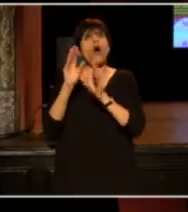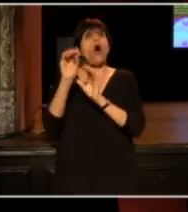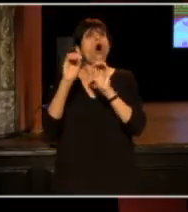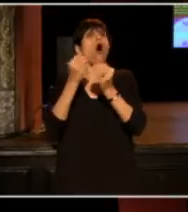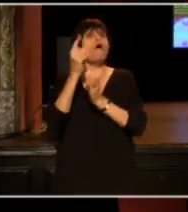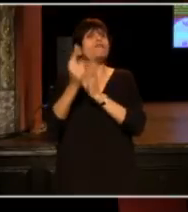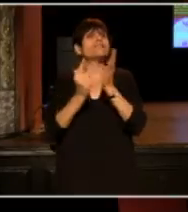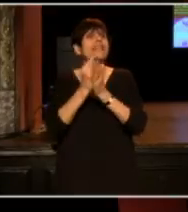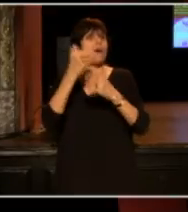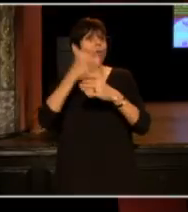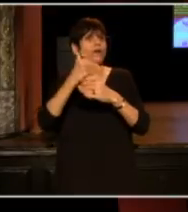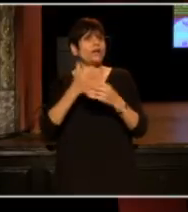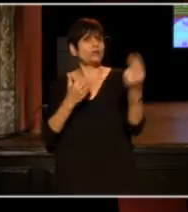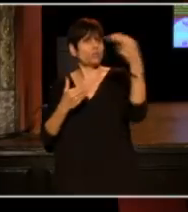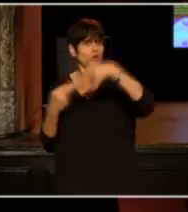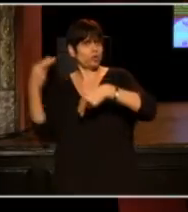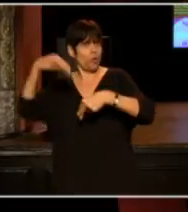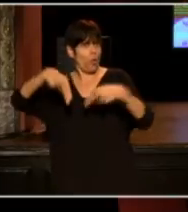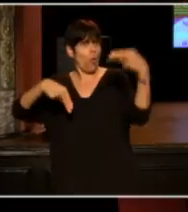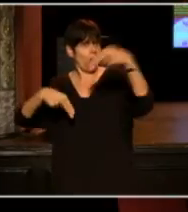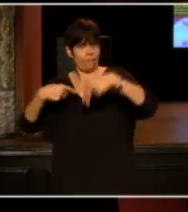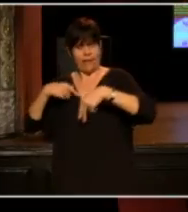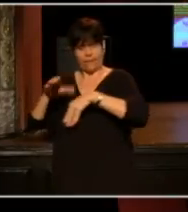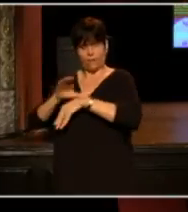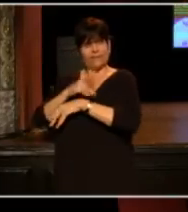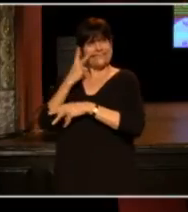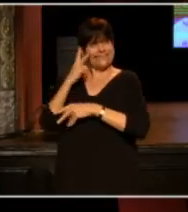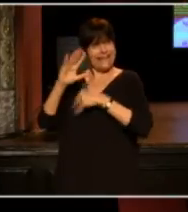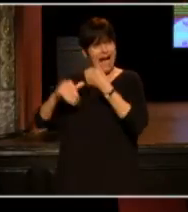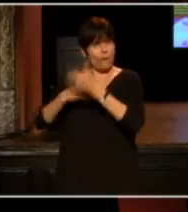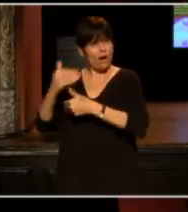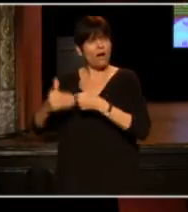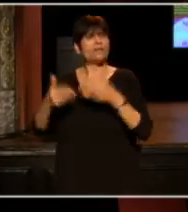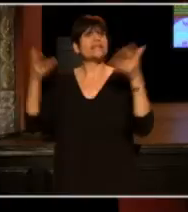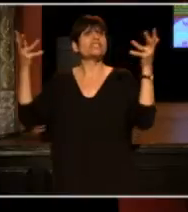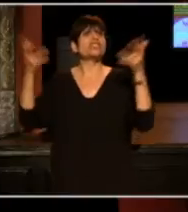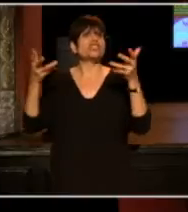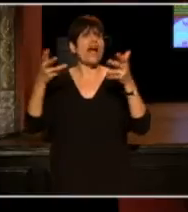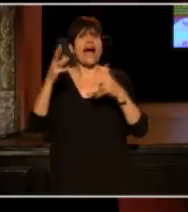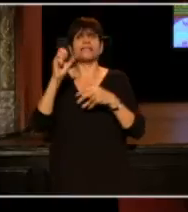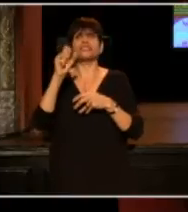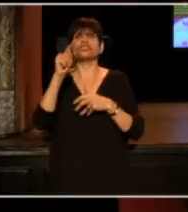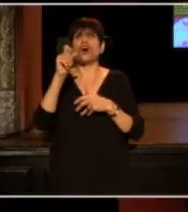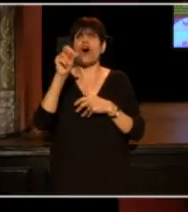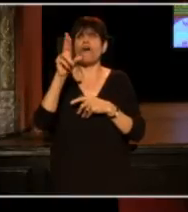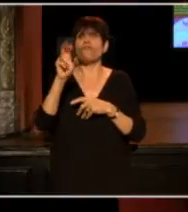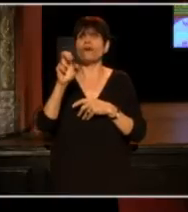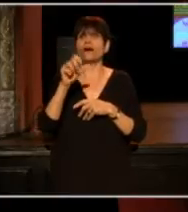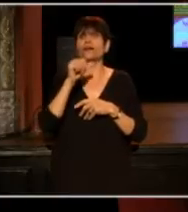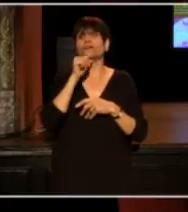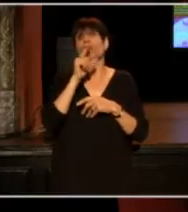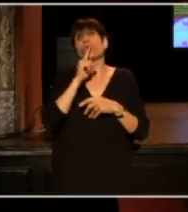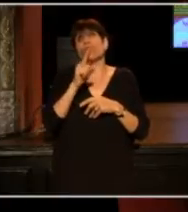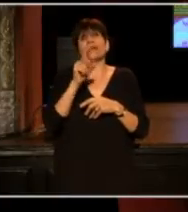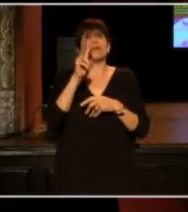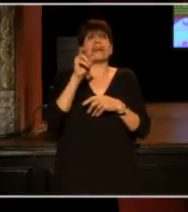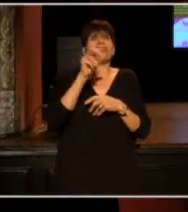where you could just tune in and see how it goes. And it came with a chat software, because there is no vanity author software